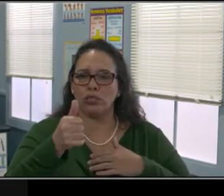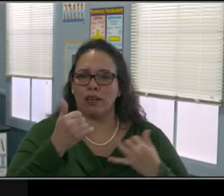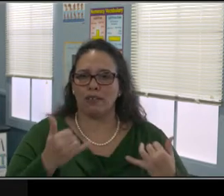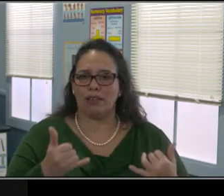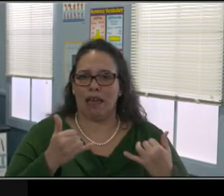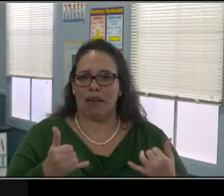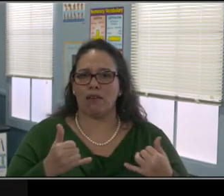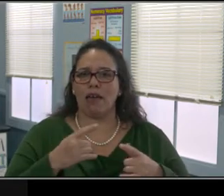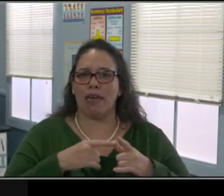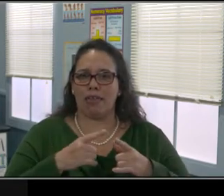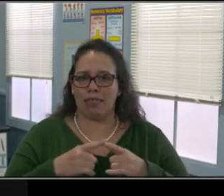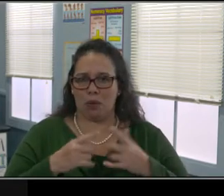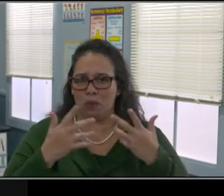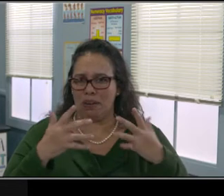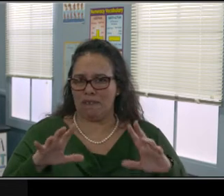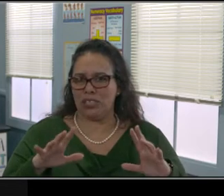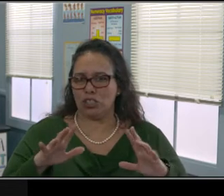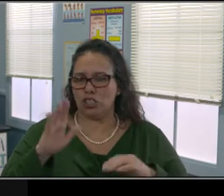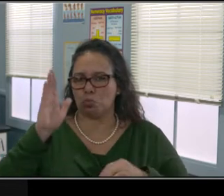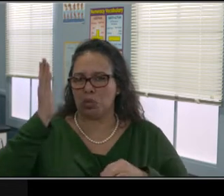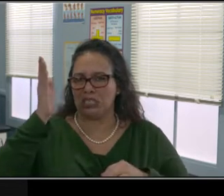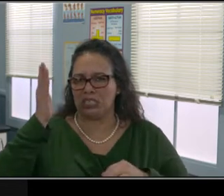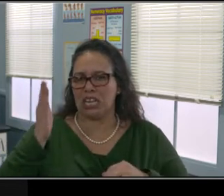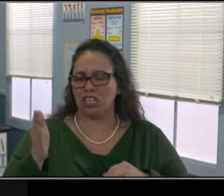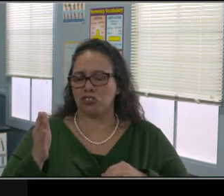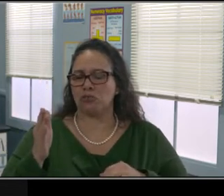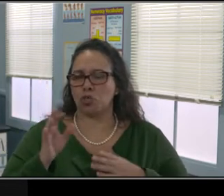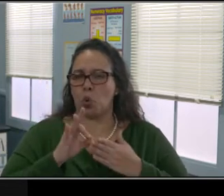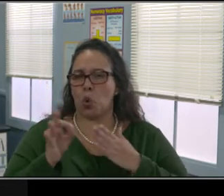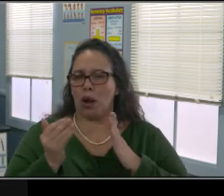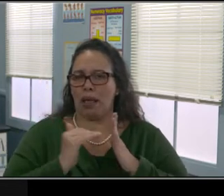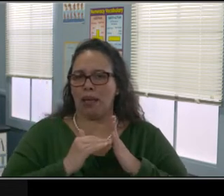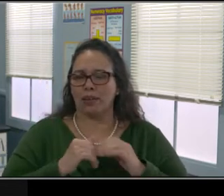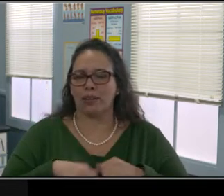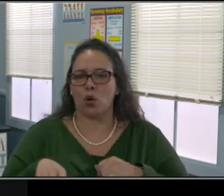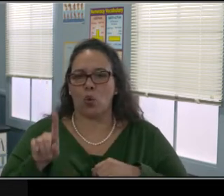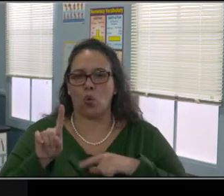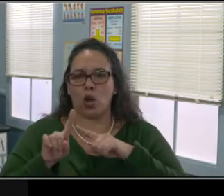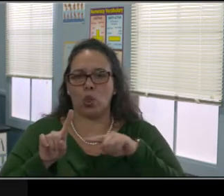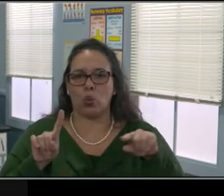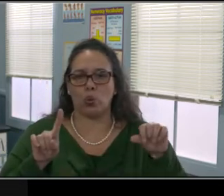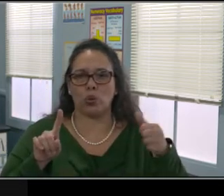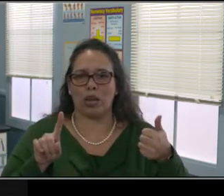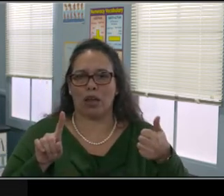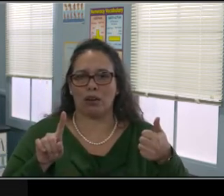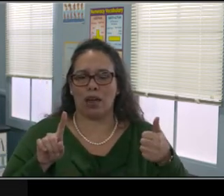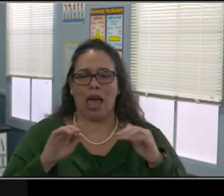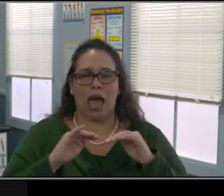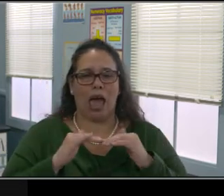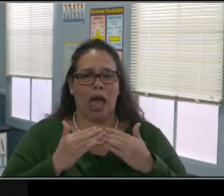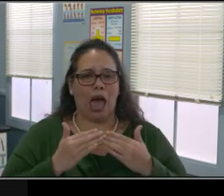Yeah, five steps in empathic listening. First off, be nonjudgmental regardless of what they're talking to you about.